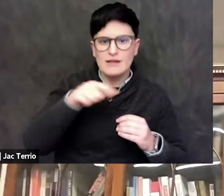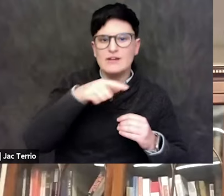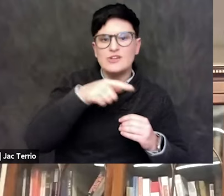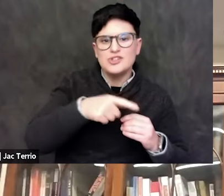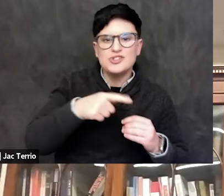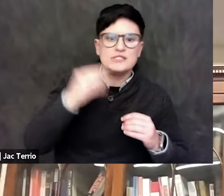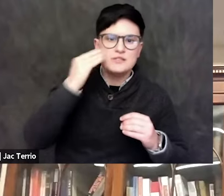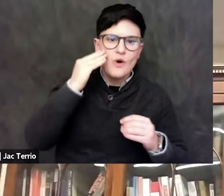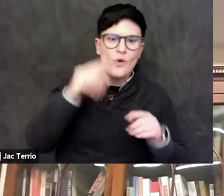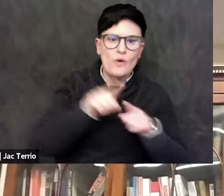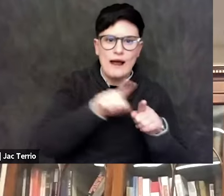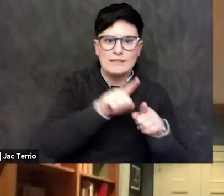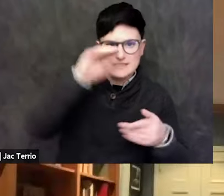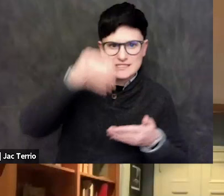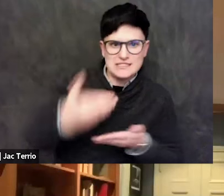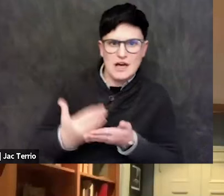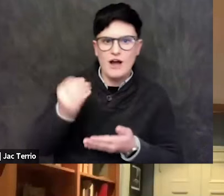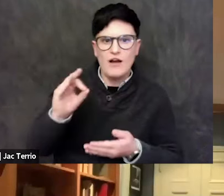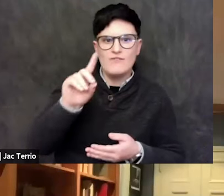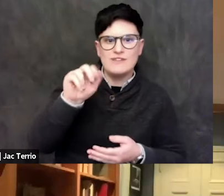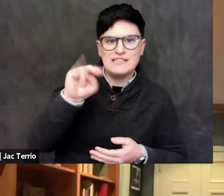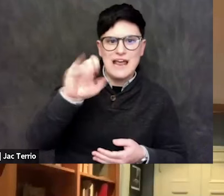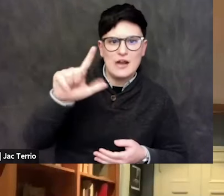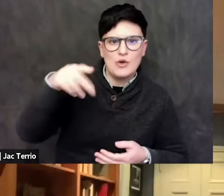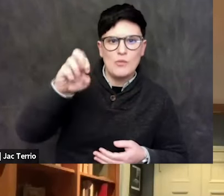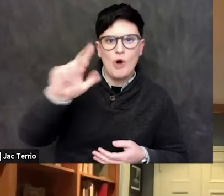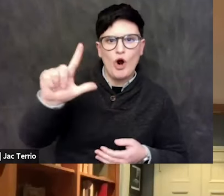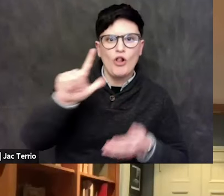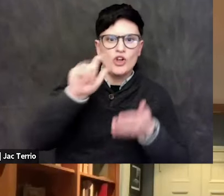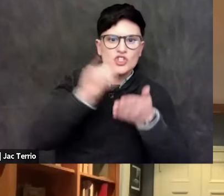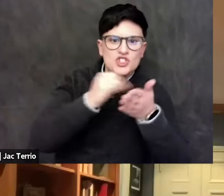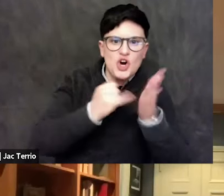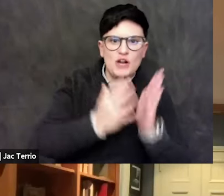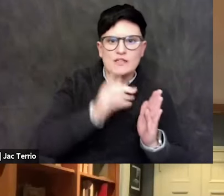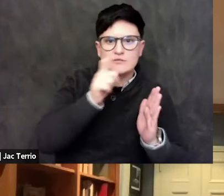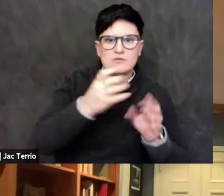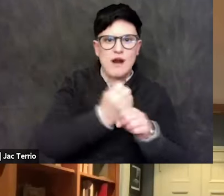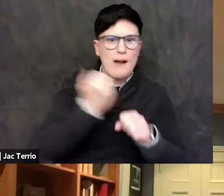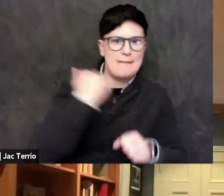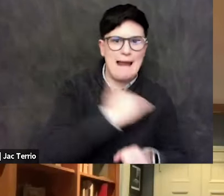And he said, "Name me another settler colonial state where you have people speaking the language